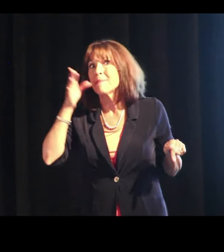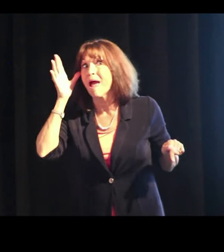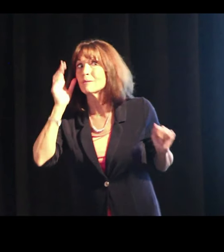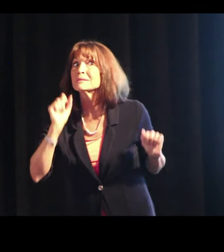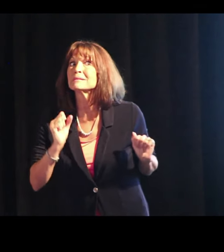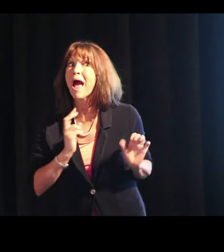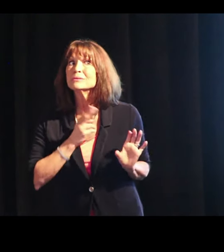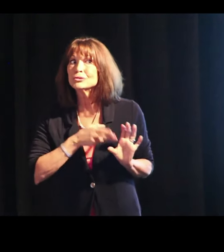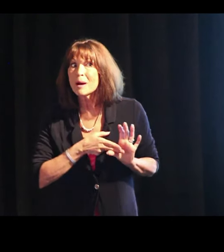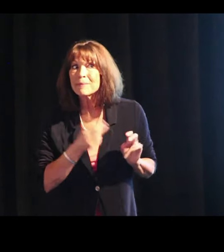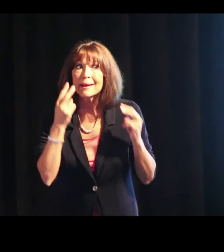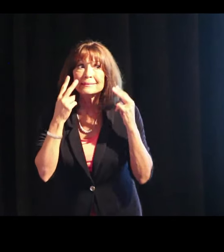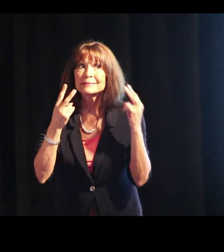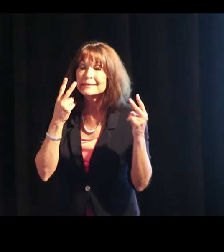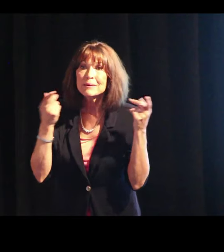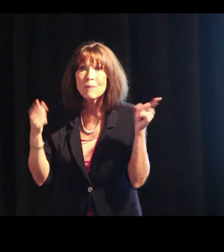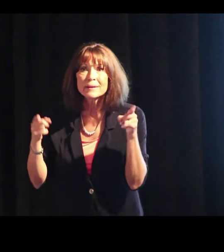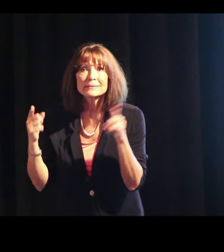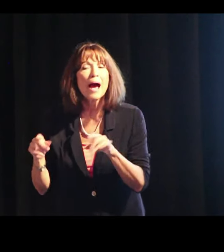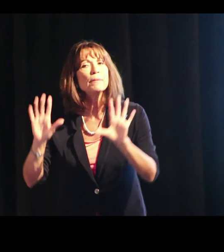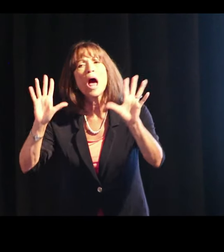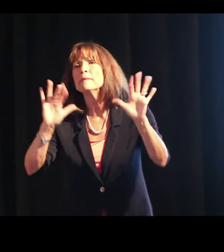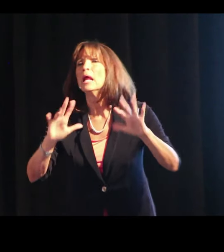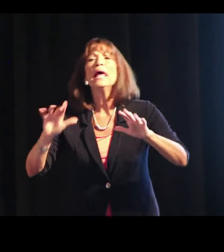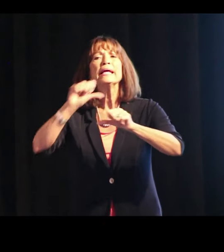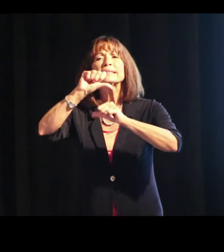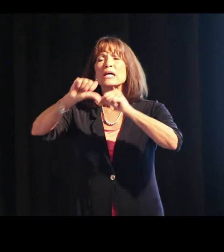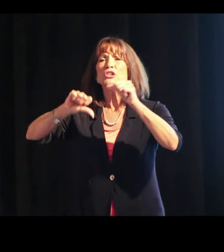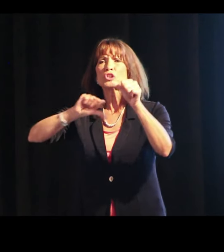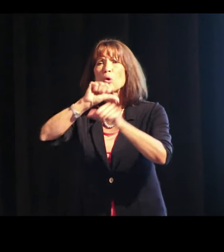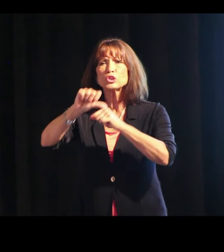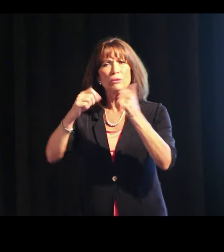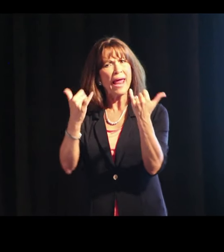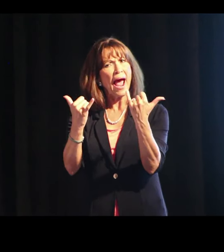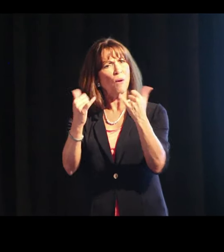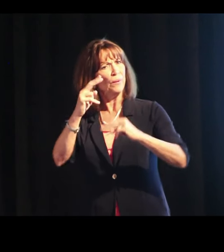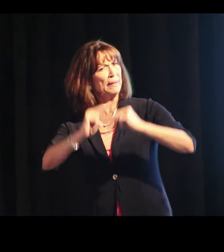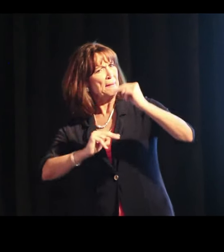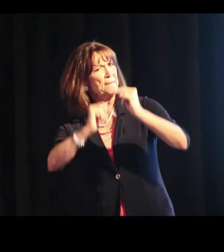And the parents can jump in and see what's going on, too. But they’re social – they're building –